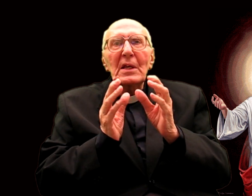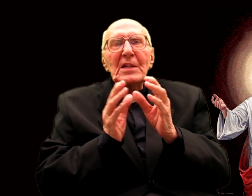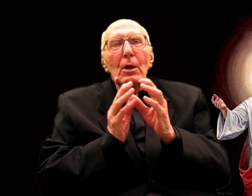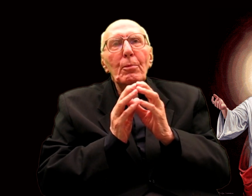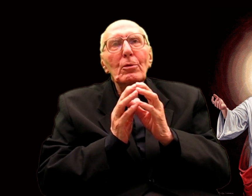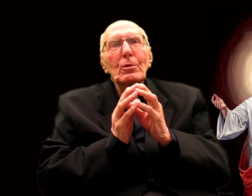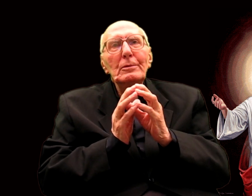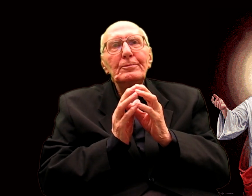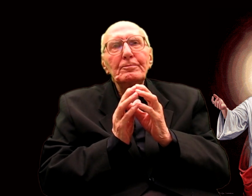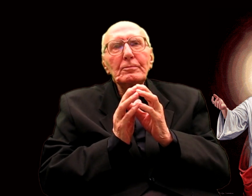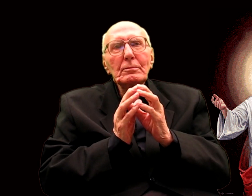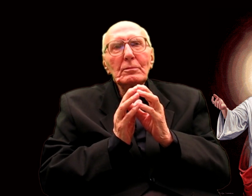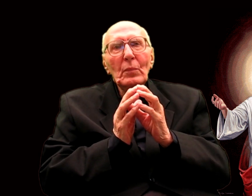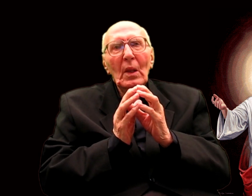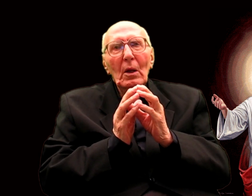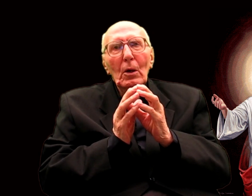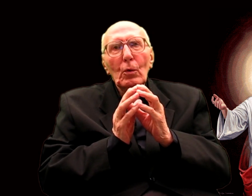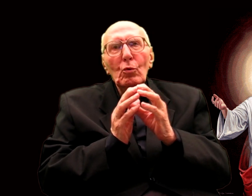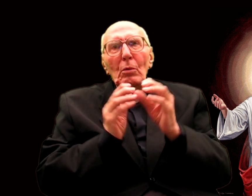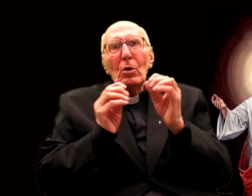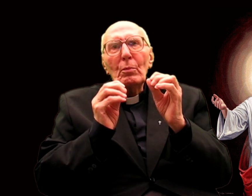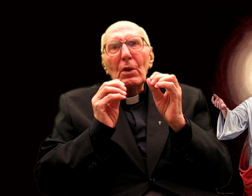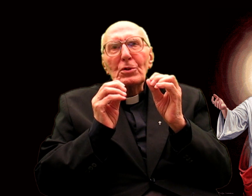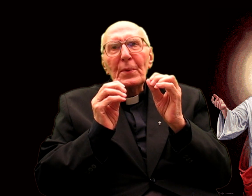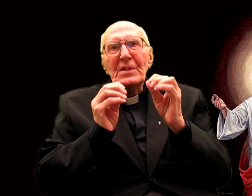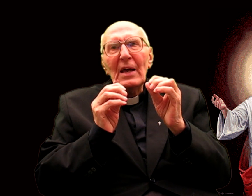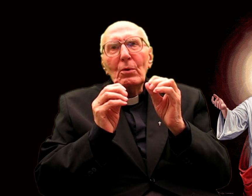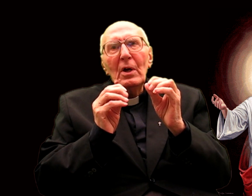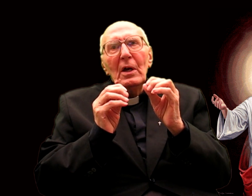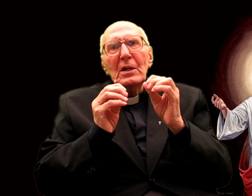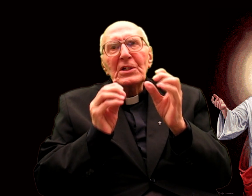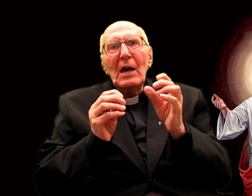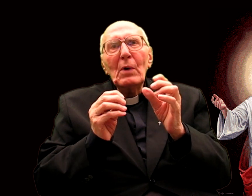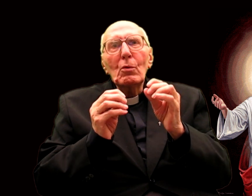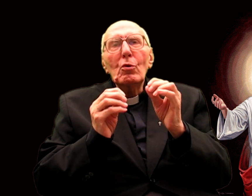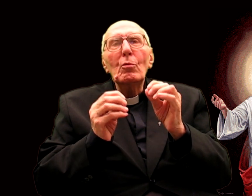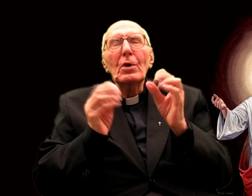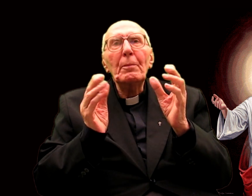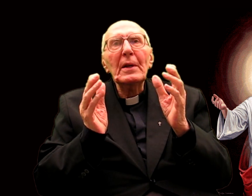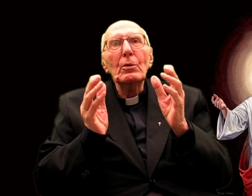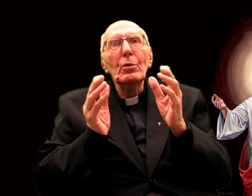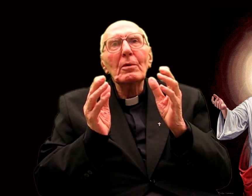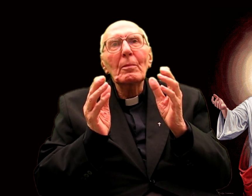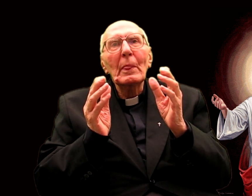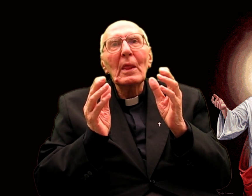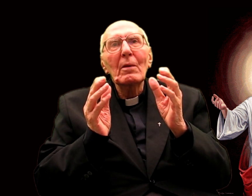THIRD POINT: Love calls slighted love repairer.